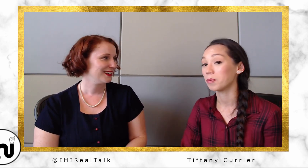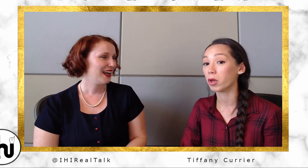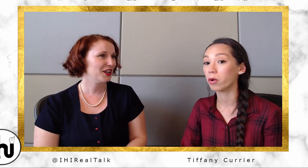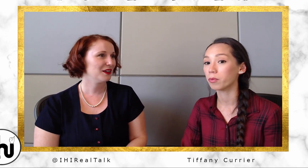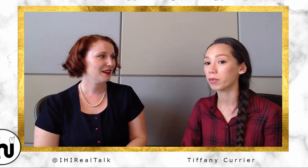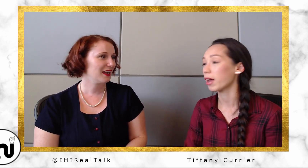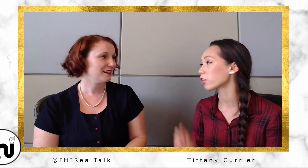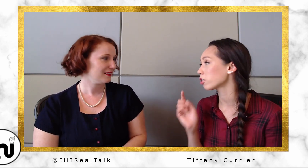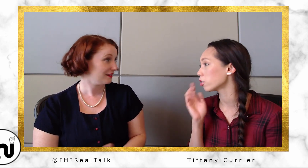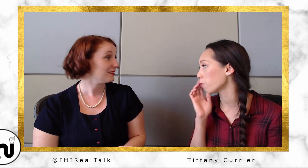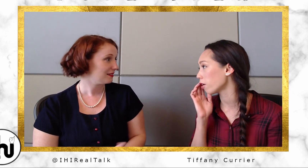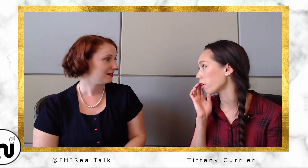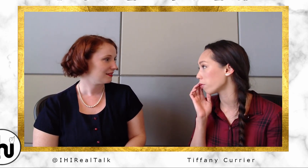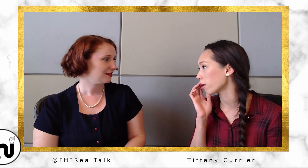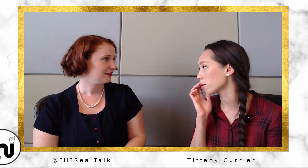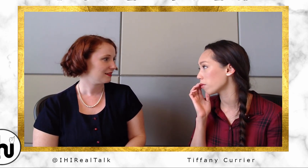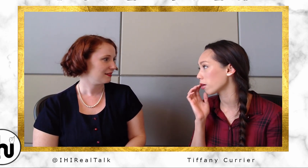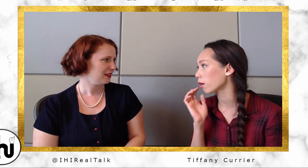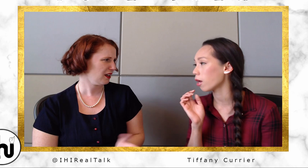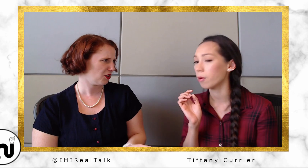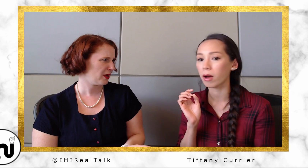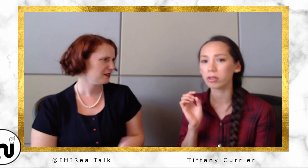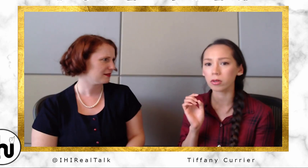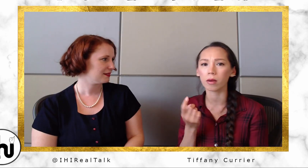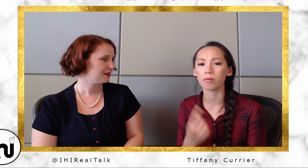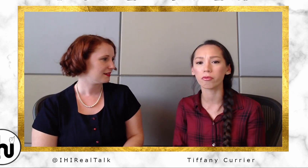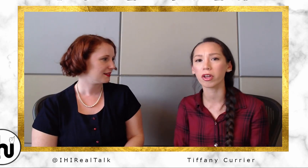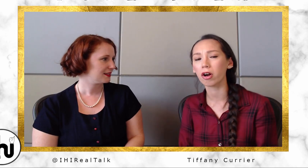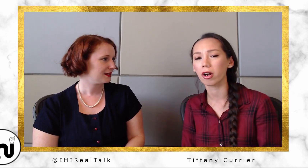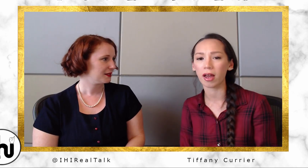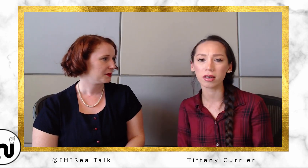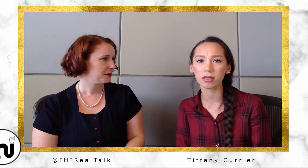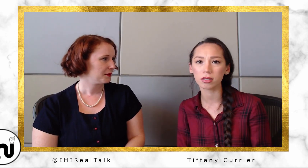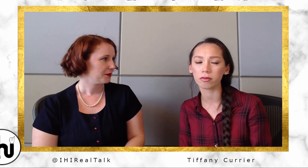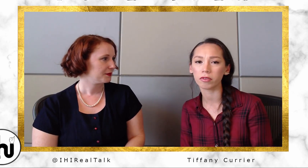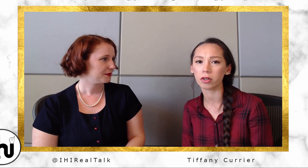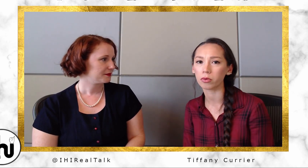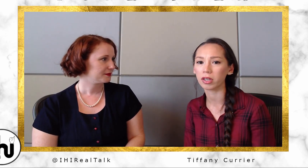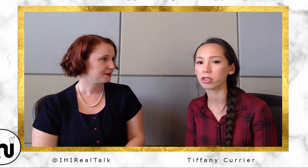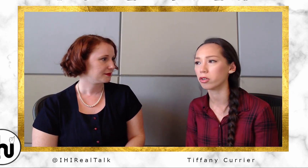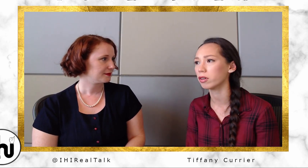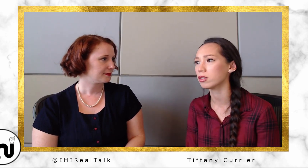Tiffany: Oh I actually, do you mind if I bring up something? Desirée: Yyeah... Tiffany: Also VRS (Video Relay Service)